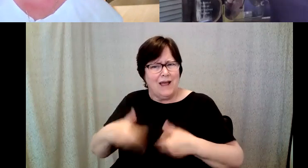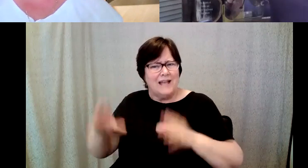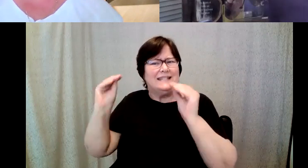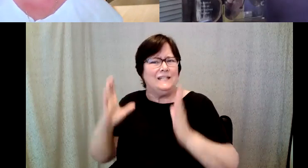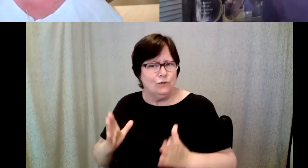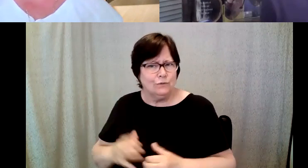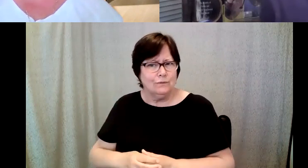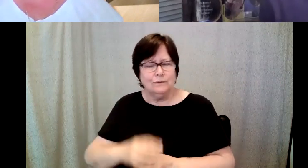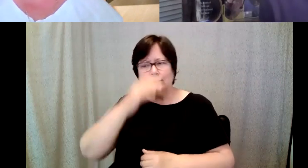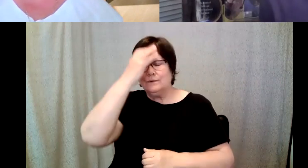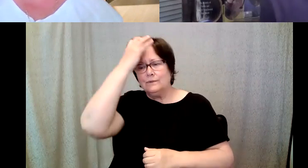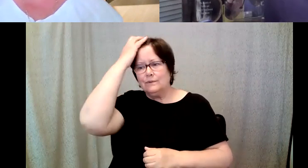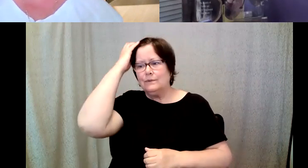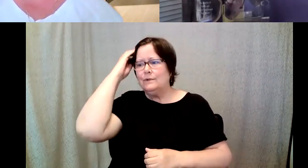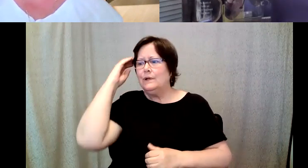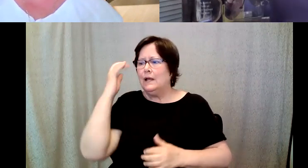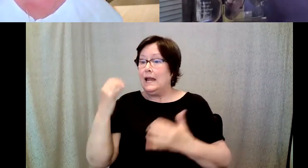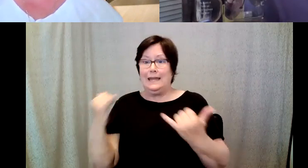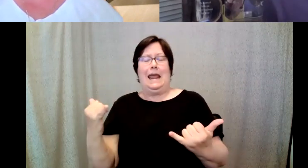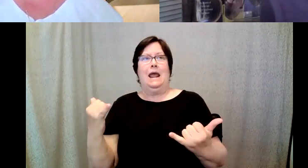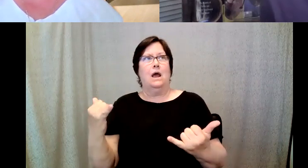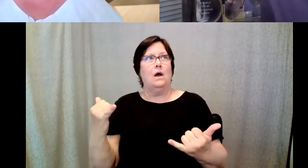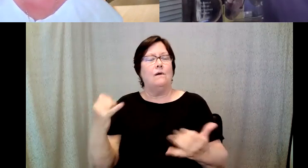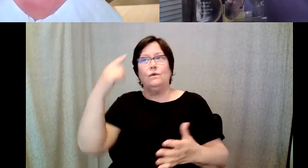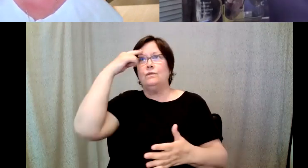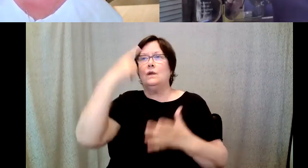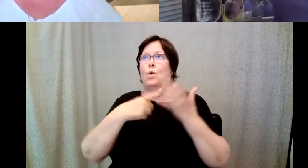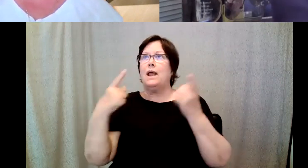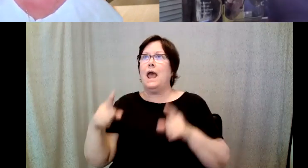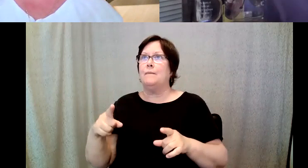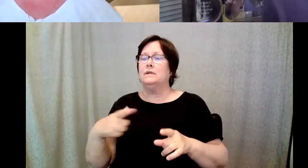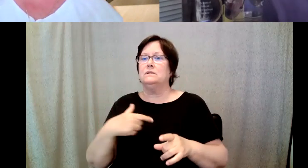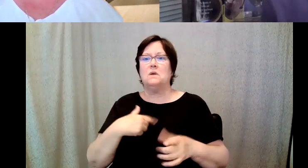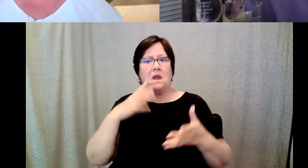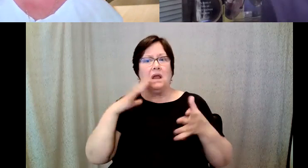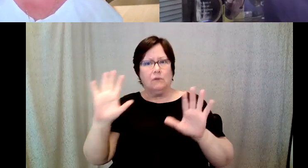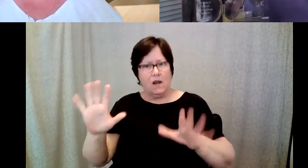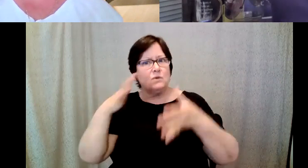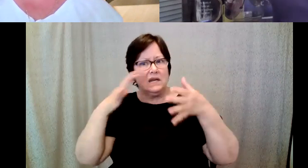and now, if you think about what happens I, I decided that i'm going to leave the beaver country